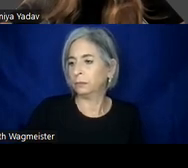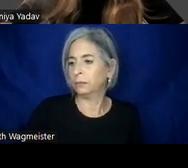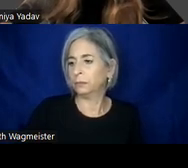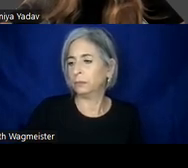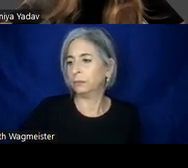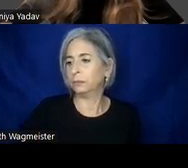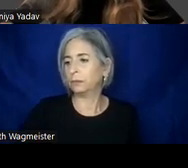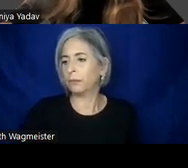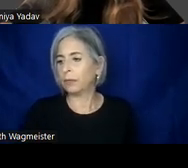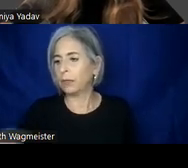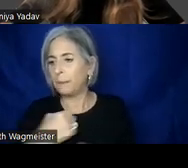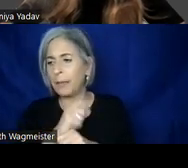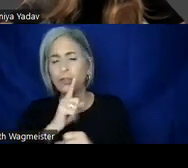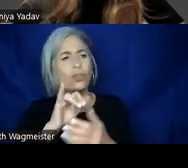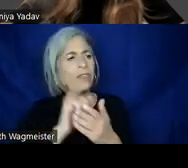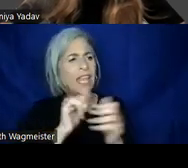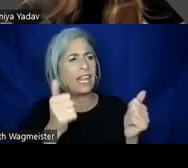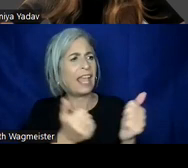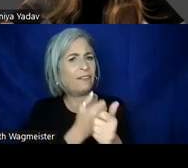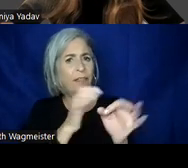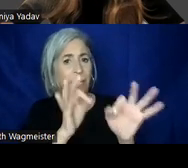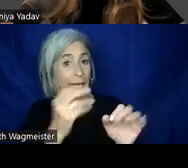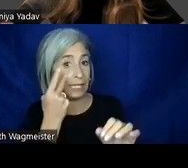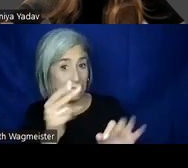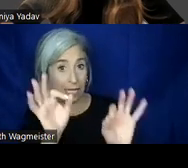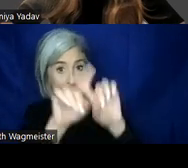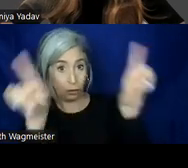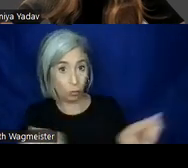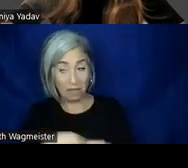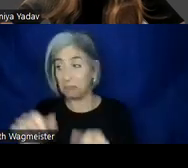Making sure that all of you can see the screen. Looks good. >> MITALI KAMAT: All right.